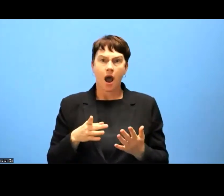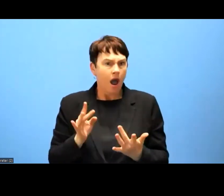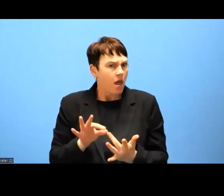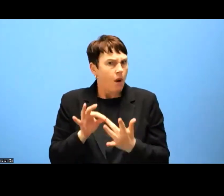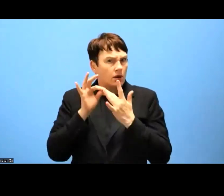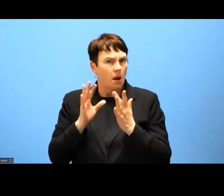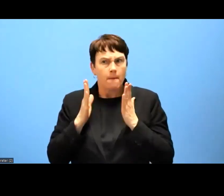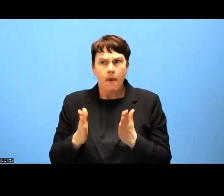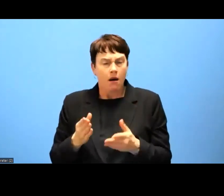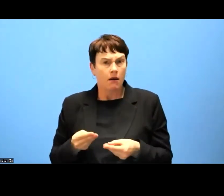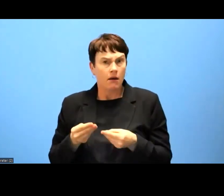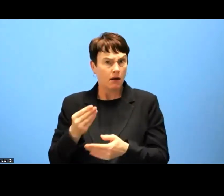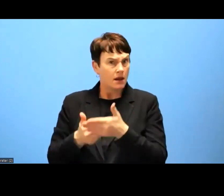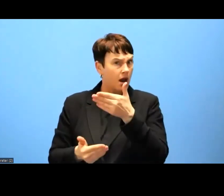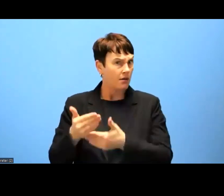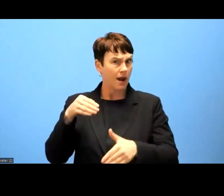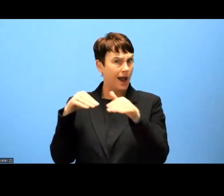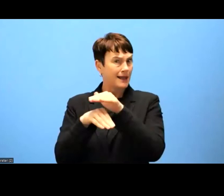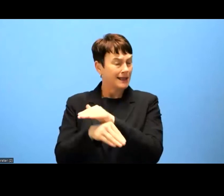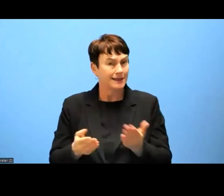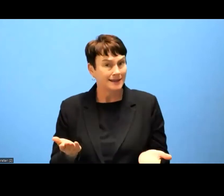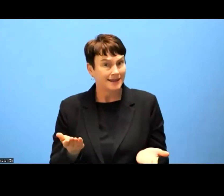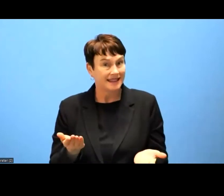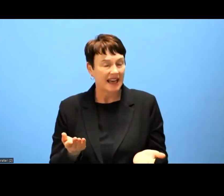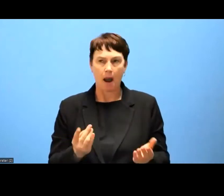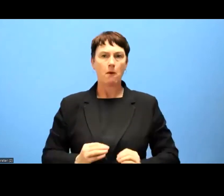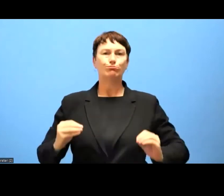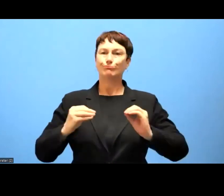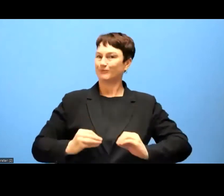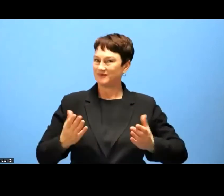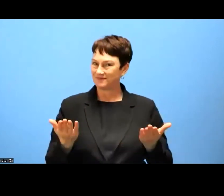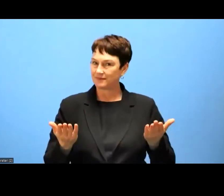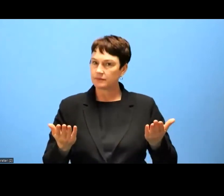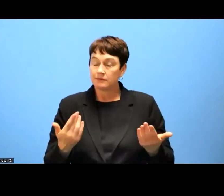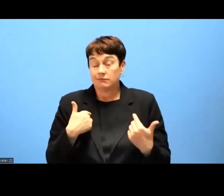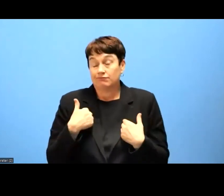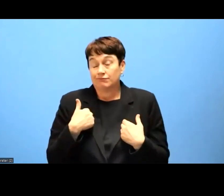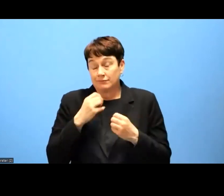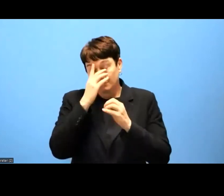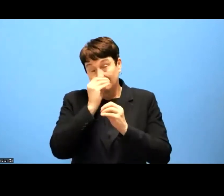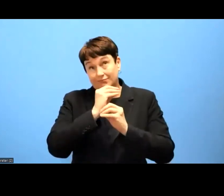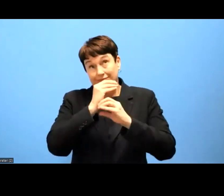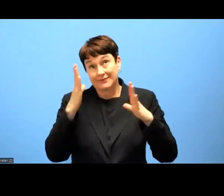to persons with disabilities as well. So we hope that in the conclusions of this